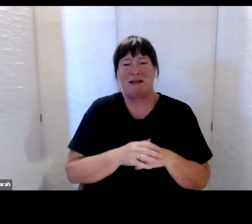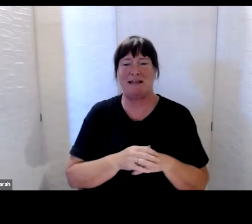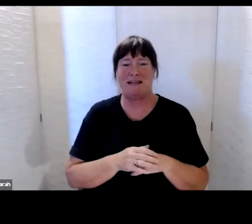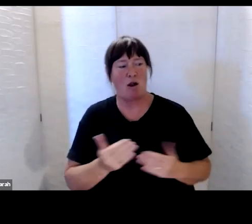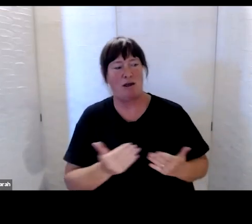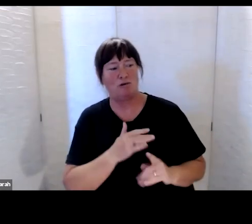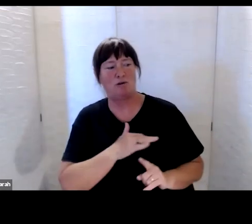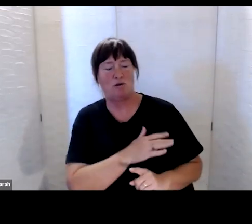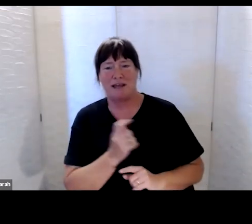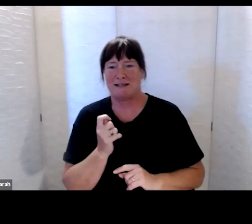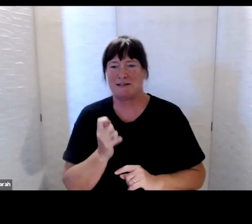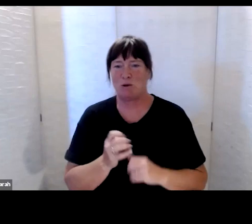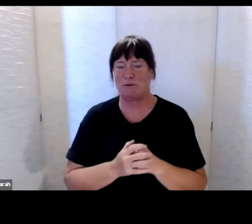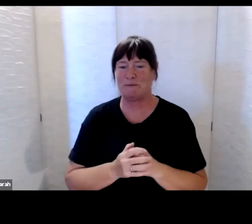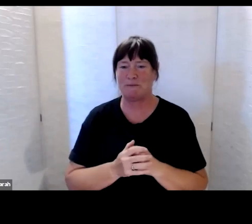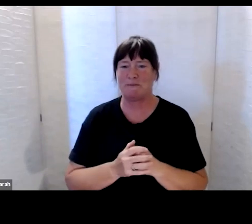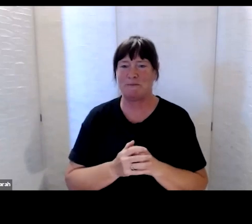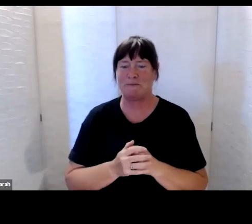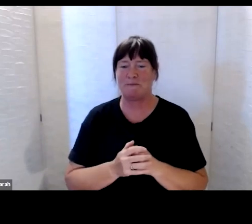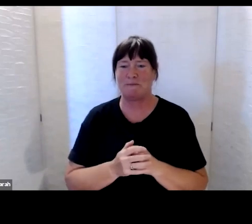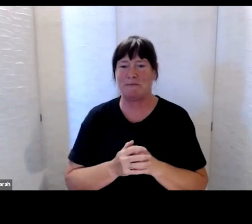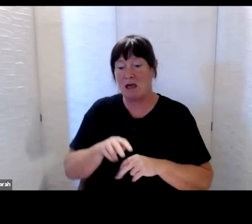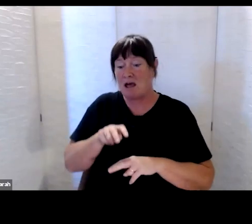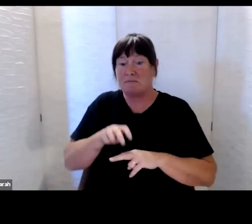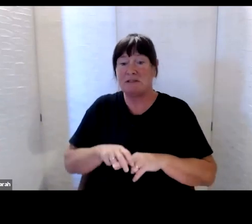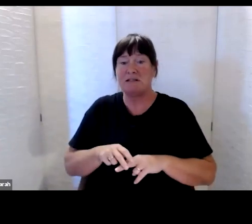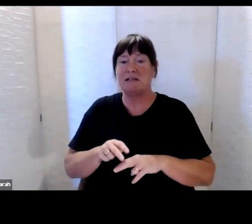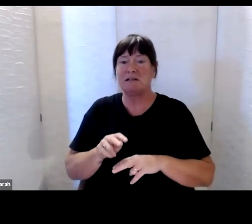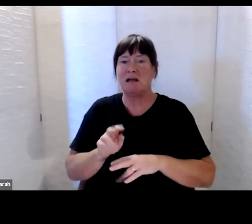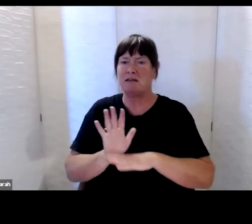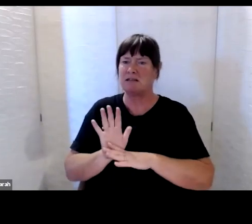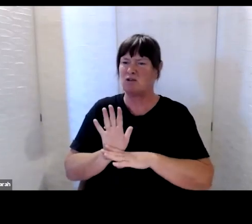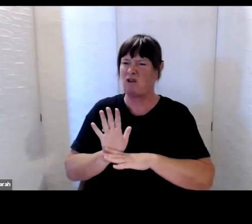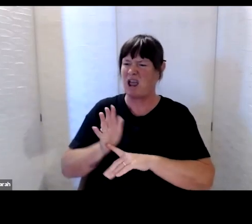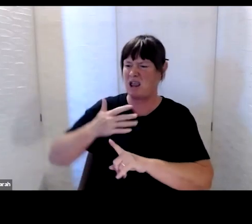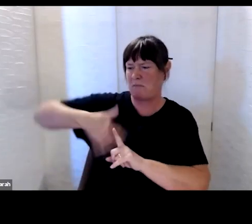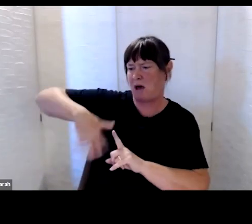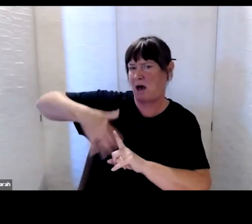And I’m sitting in front of a gray wall with a Whaikaha banner behind me,